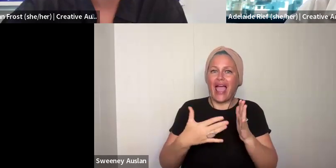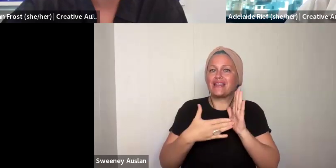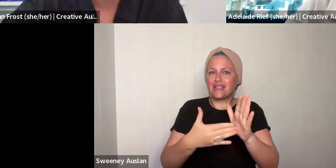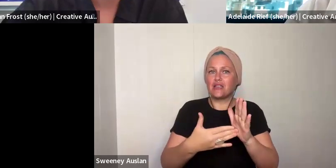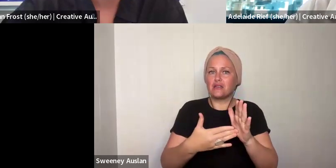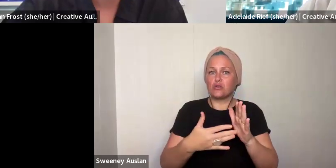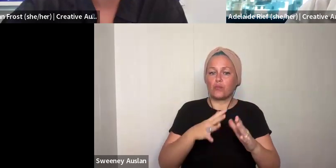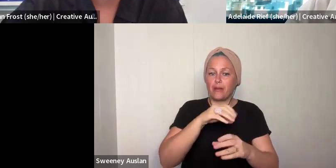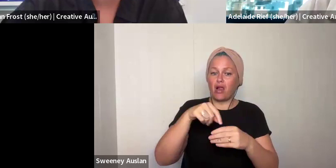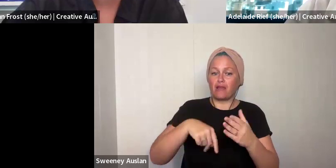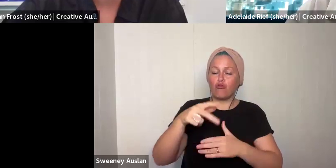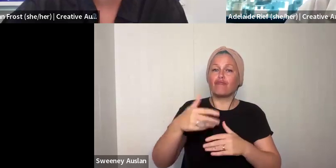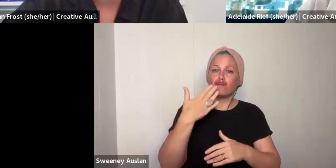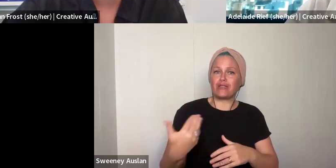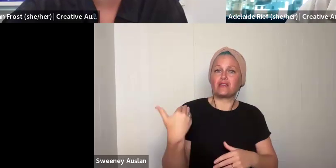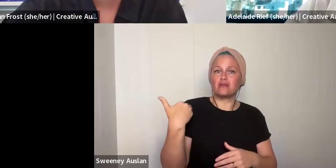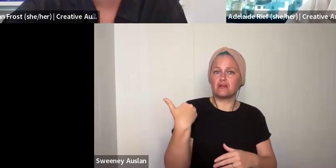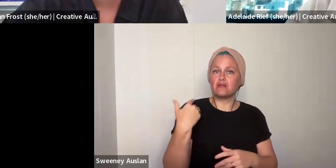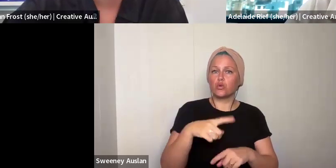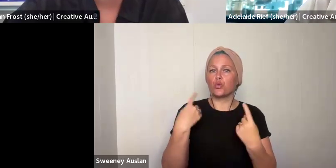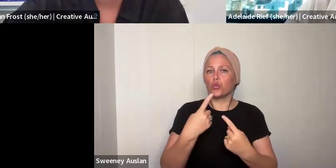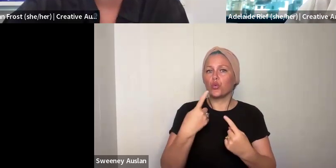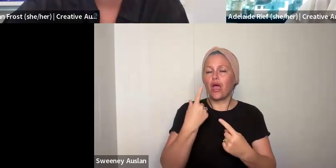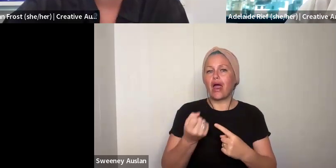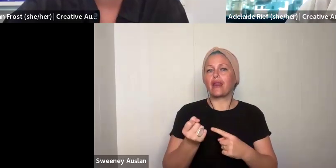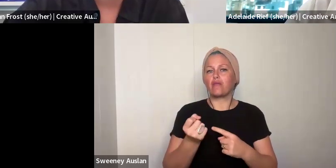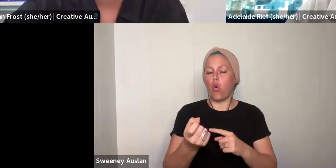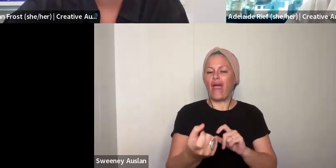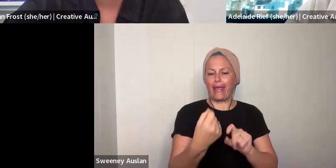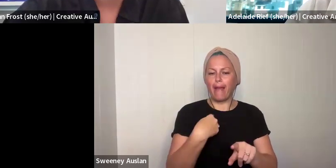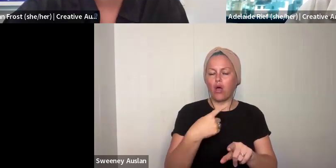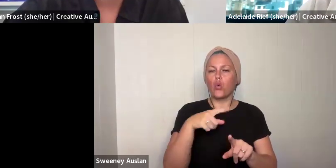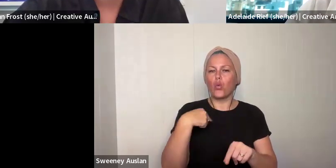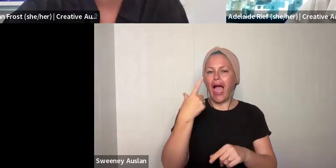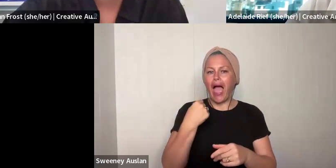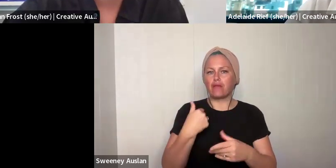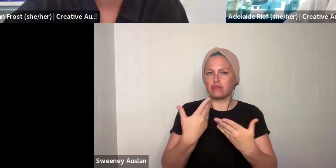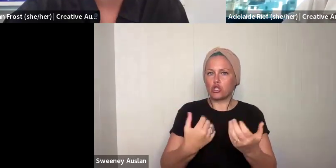or disabled artist and creative worker, and you need any type of support or assistance to apply